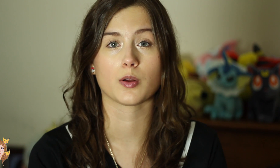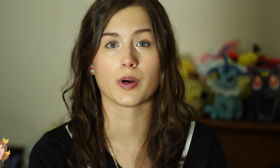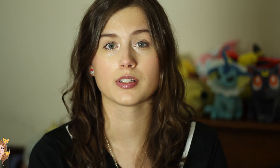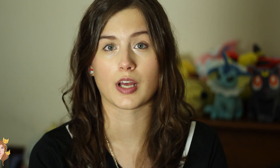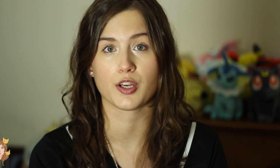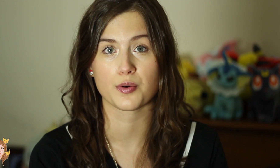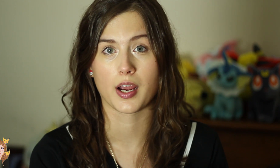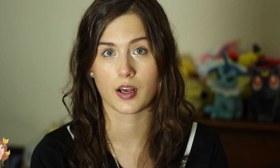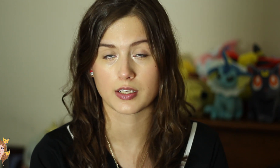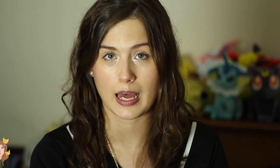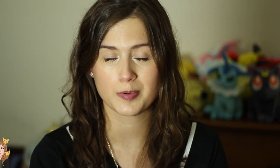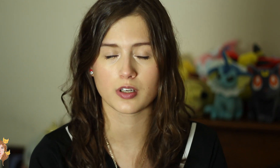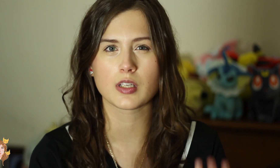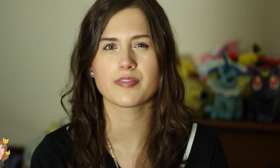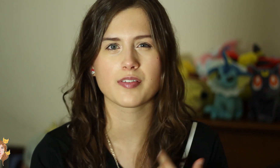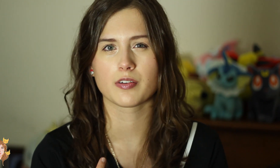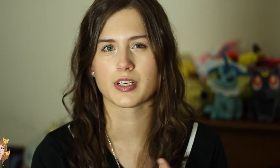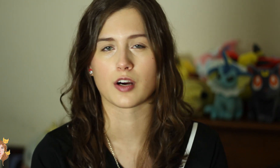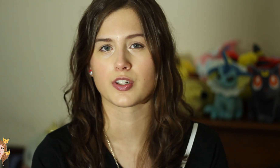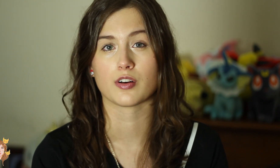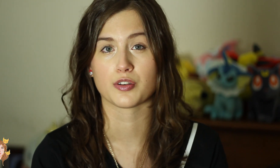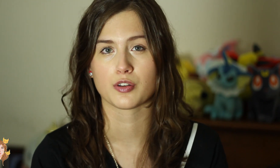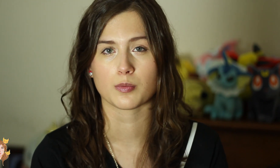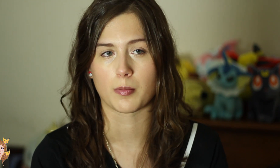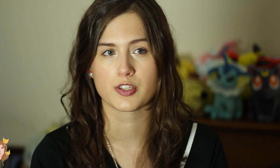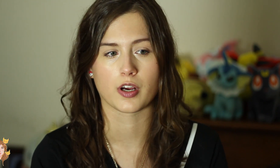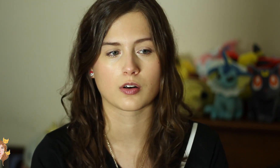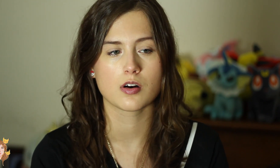the ways that you can caption. Stuff I’ve already covered on YouTube on my channel.